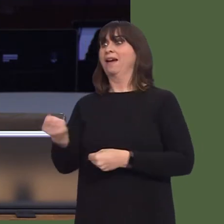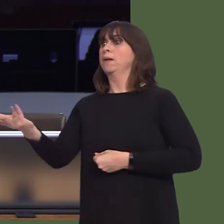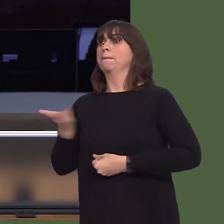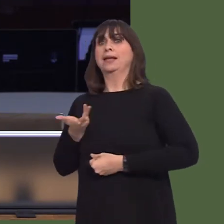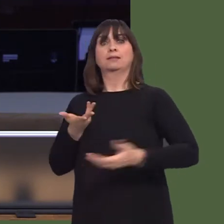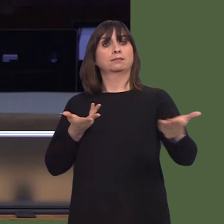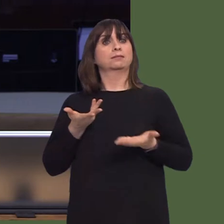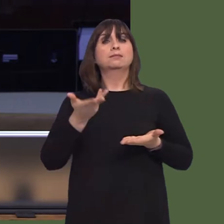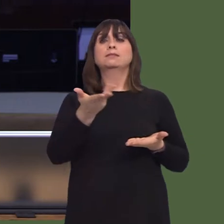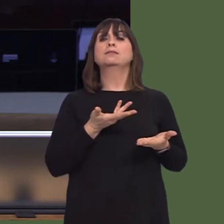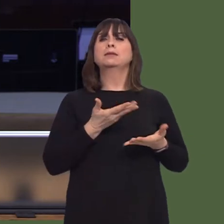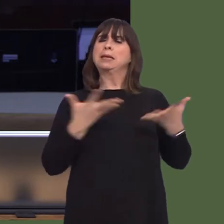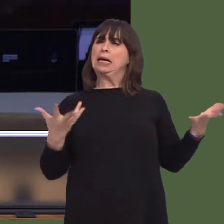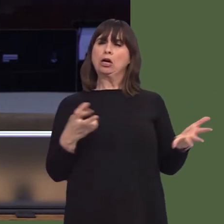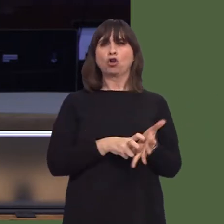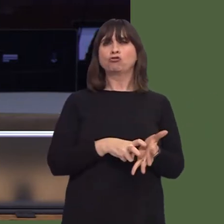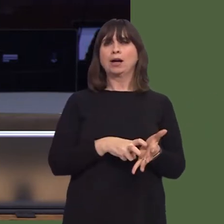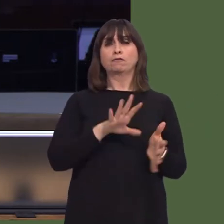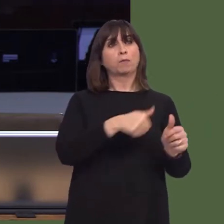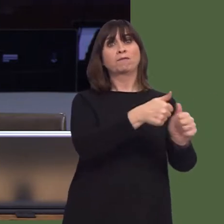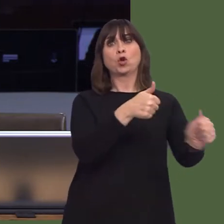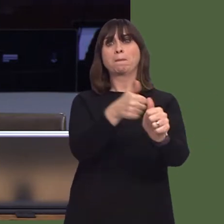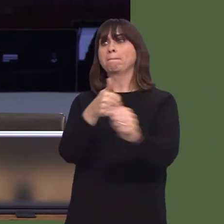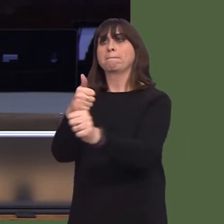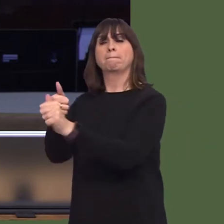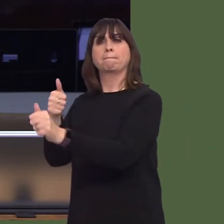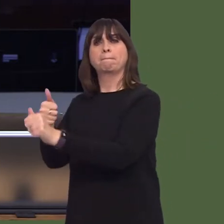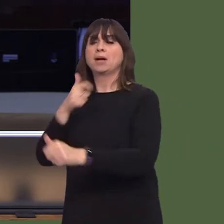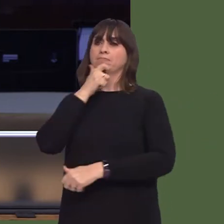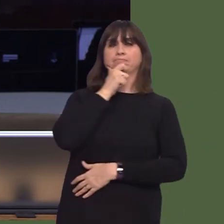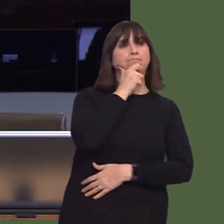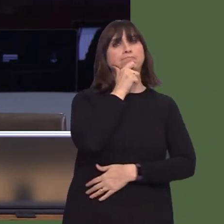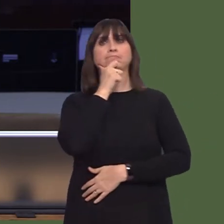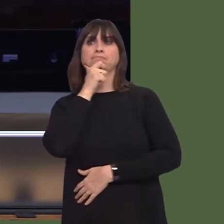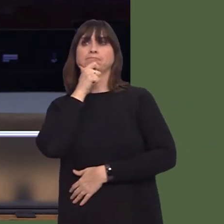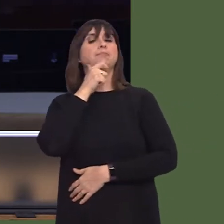and young people, and to look to produce new guidance to replace the existing guidance,